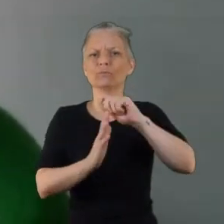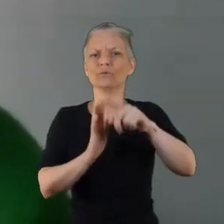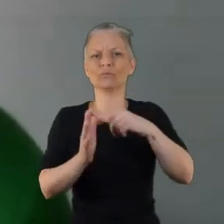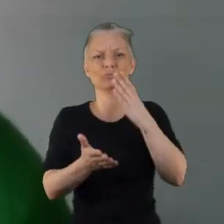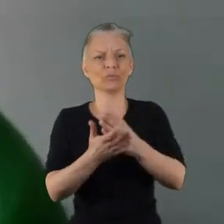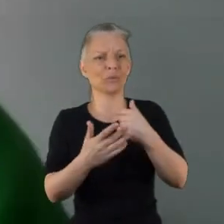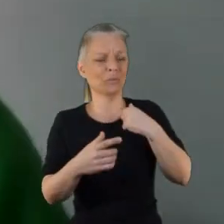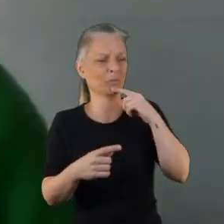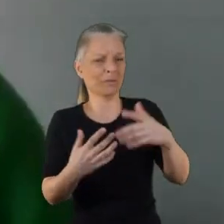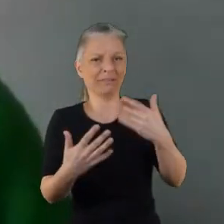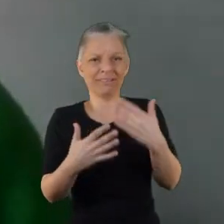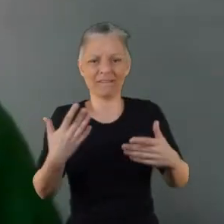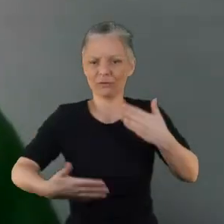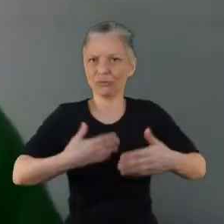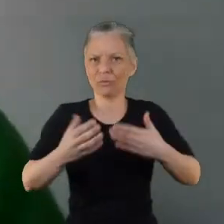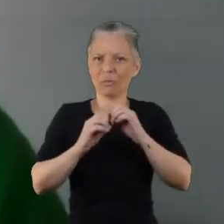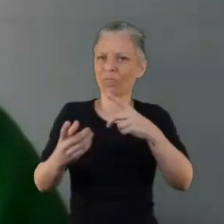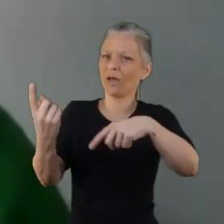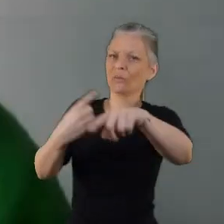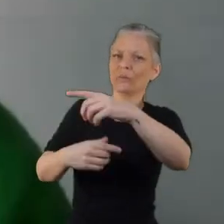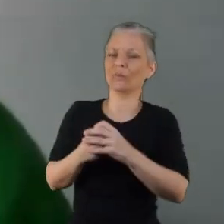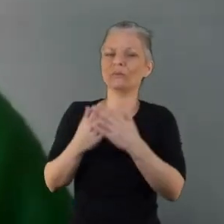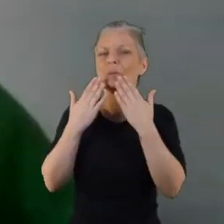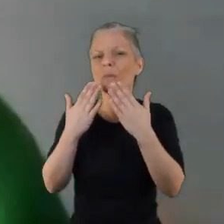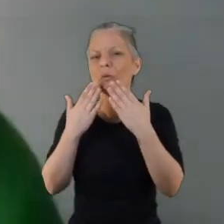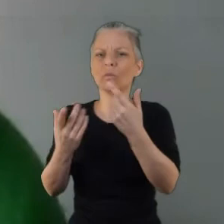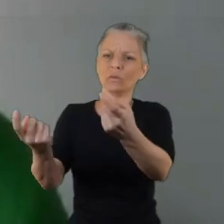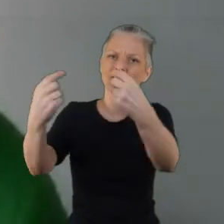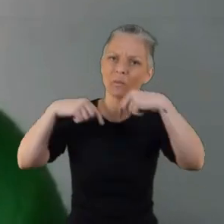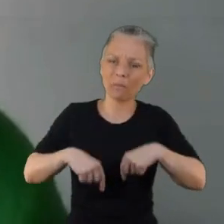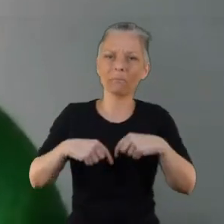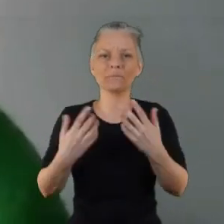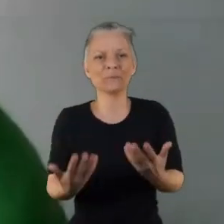project you know we truly couldn't have done it without you and thank you so much for coming